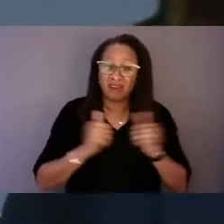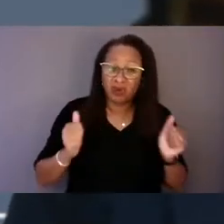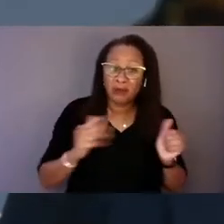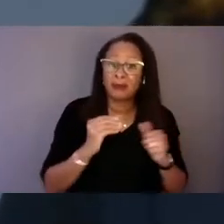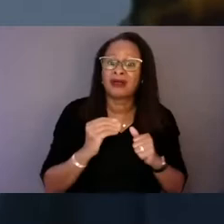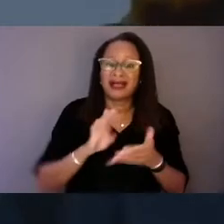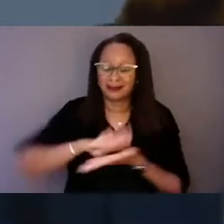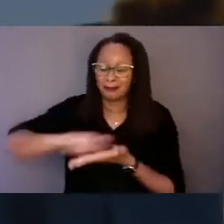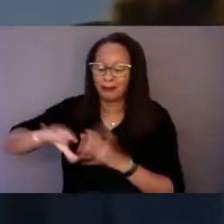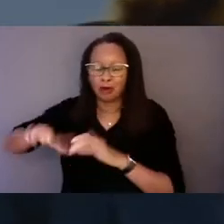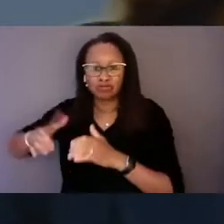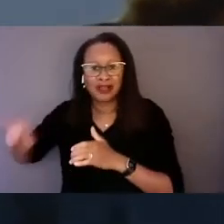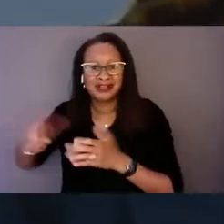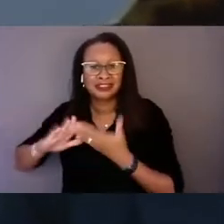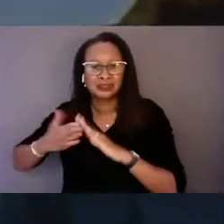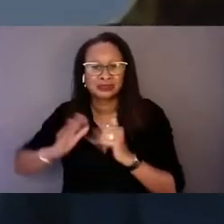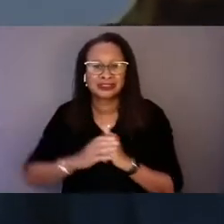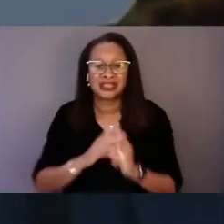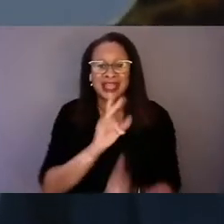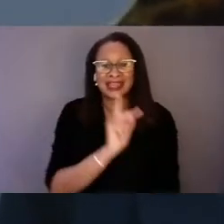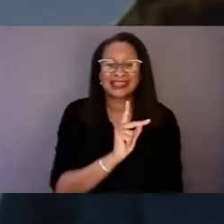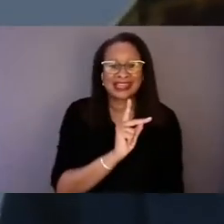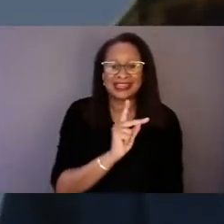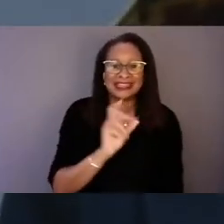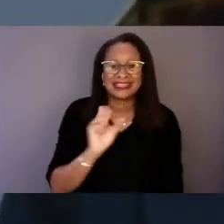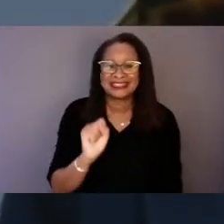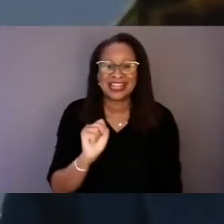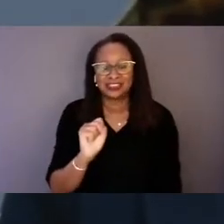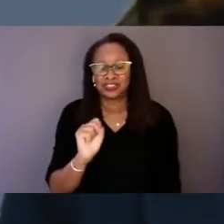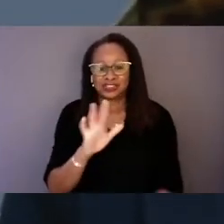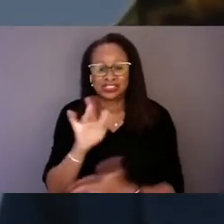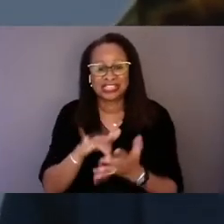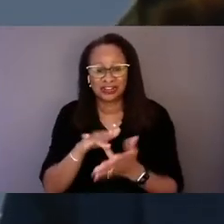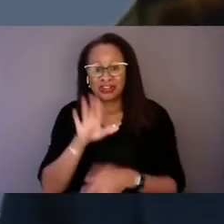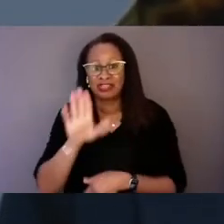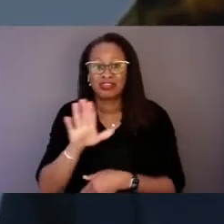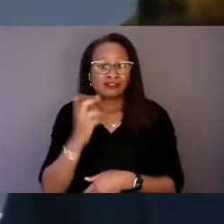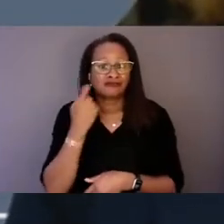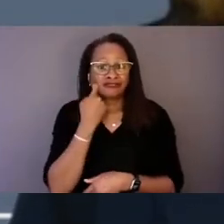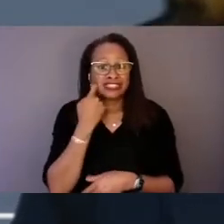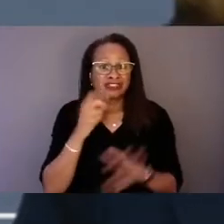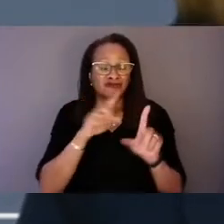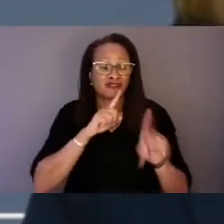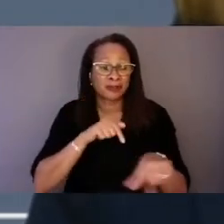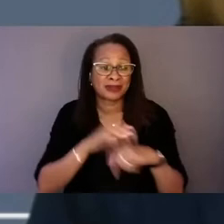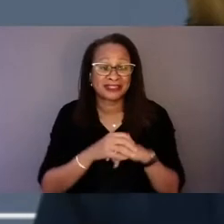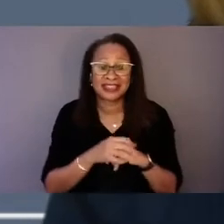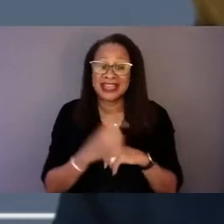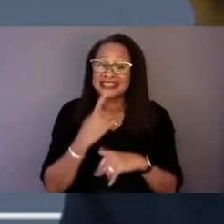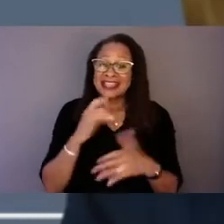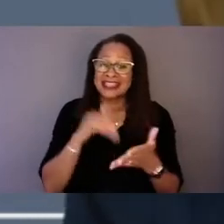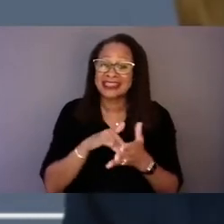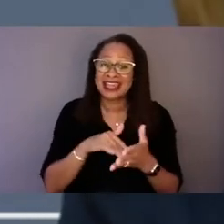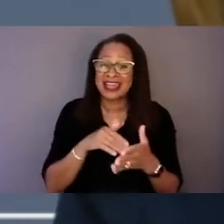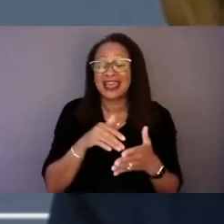The Kennedy-Satcher Center's recent report indicates that over 90 of respondents reported